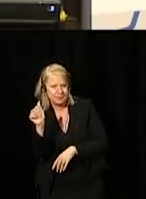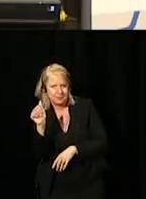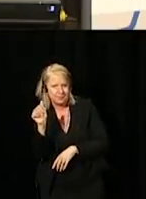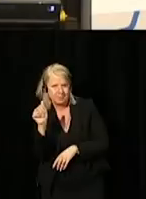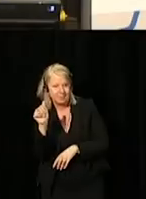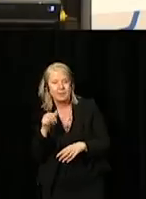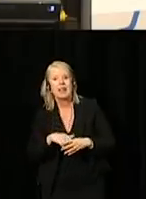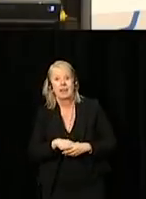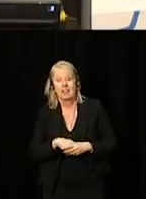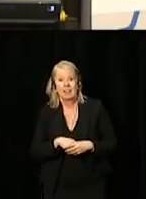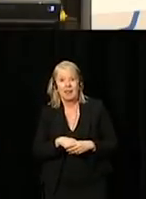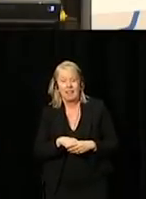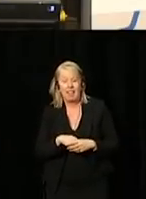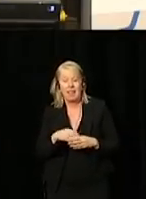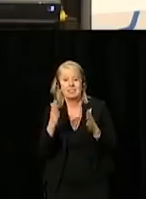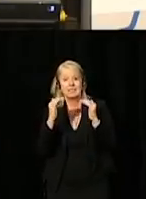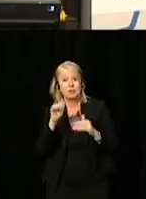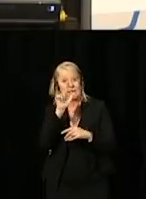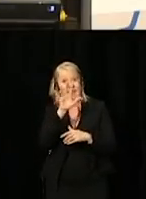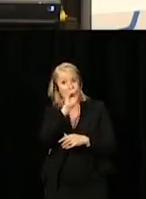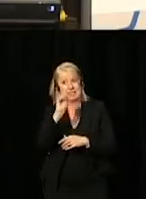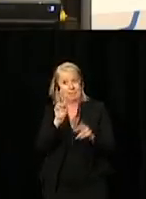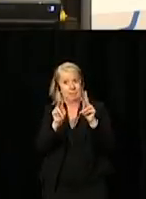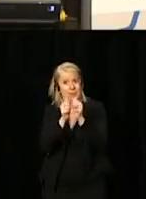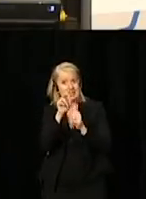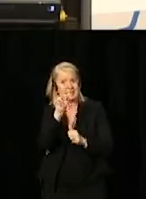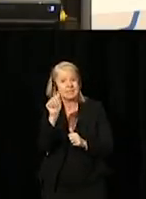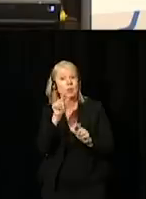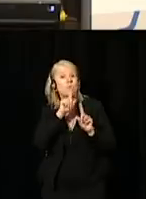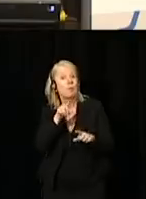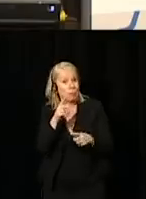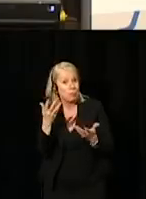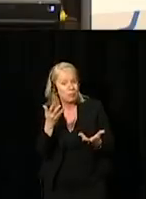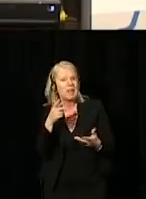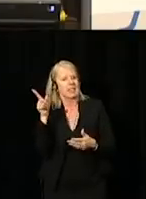And more, 25% of persons with disabilities reported that they were victims